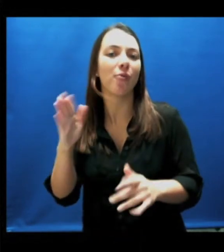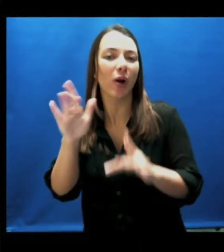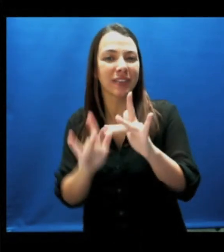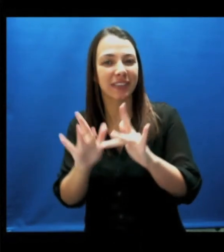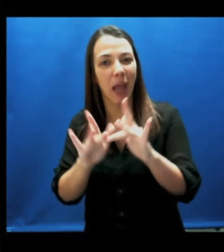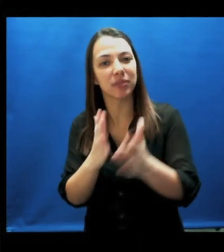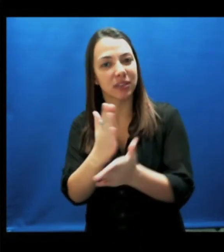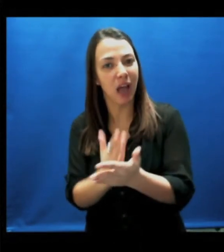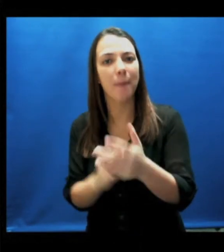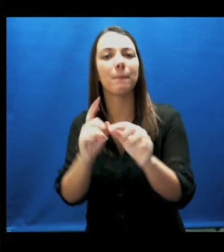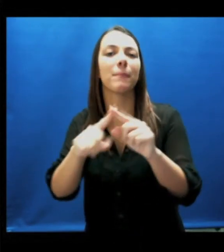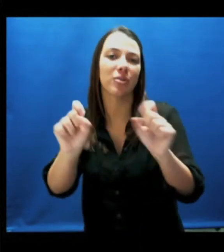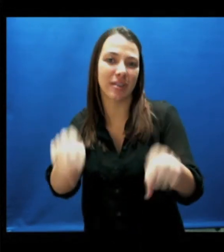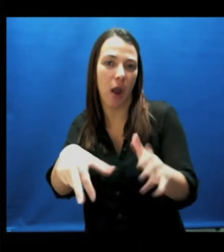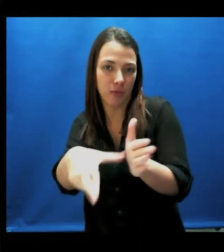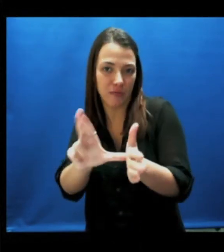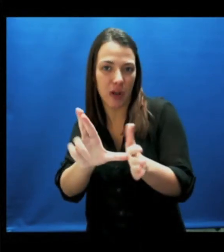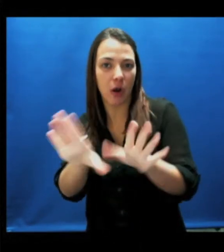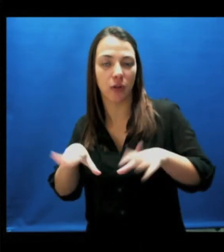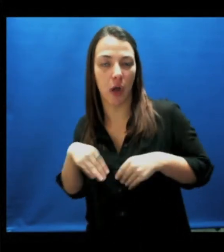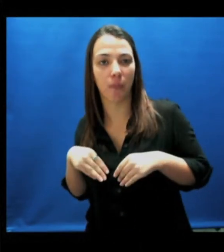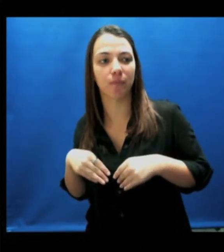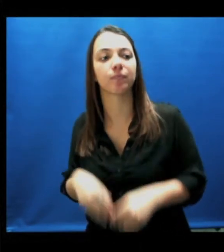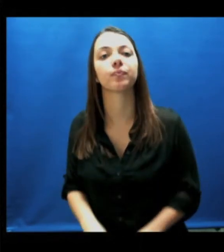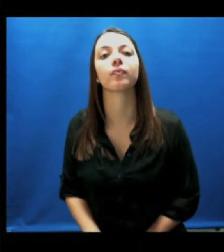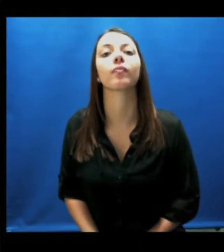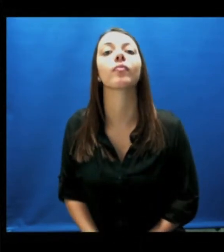I will skip over some, but you can review them on your own time.